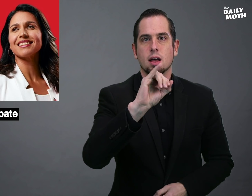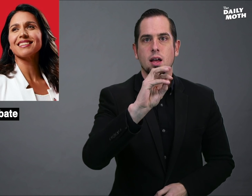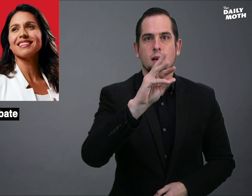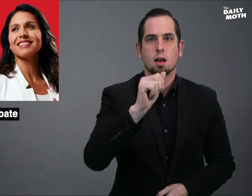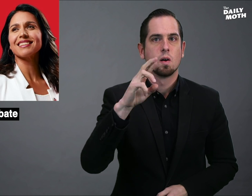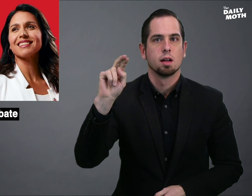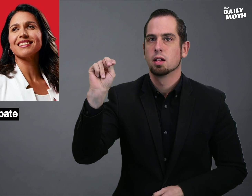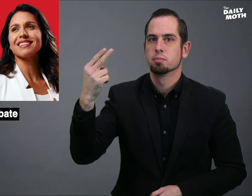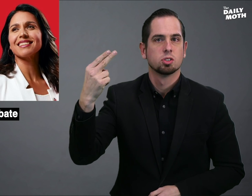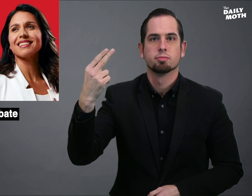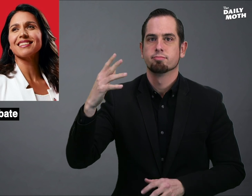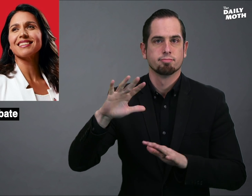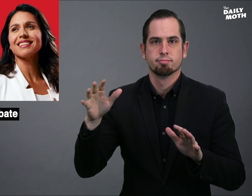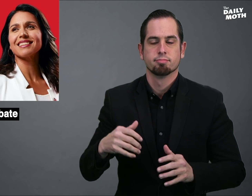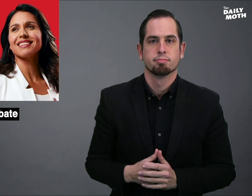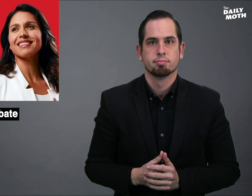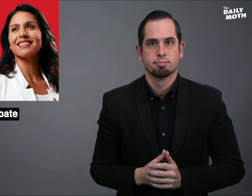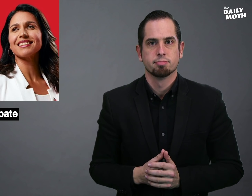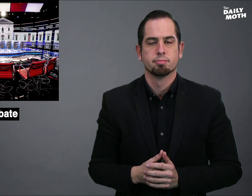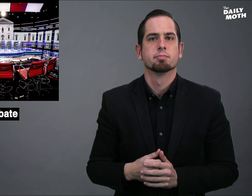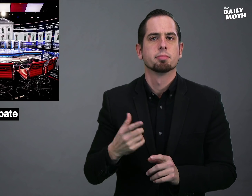in Iowa or New Hampshire.